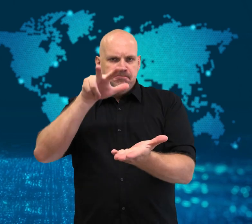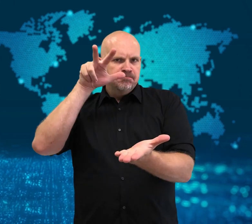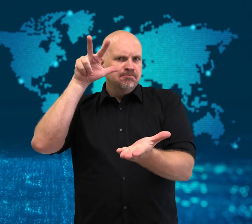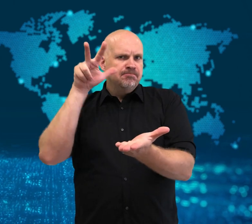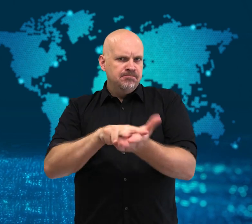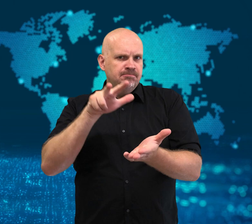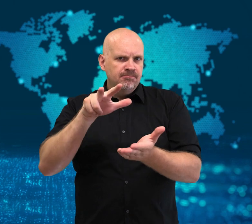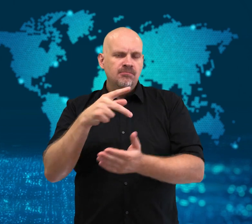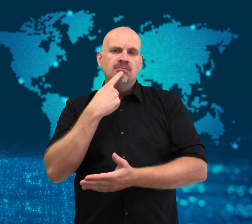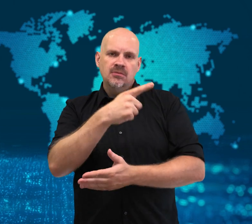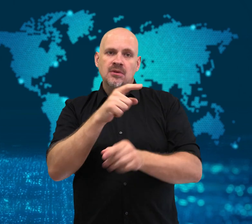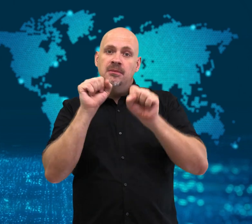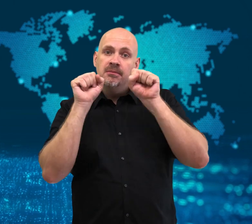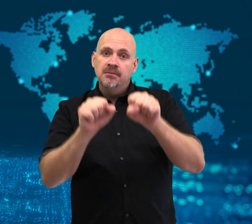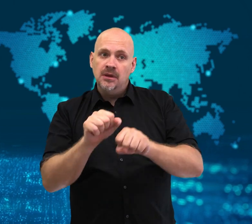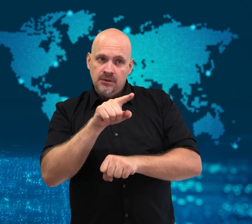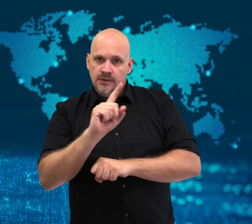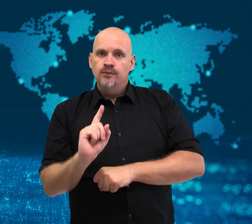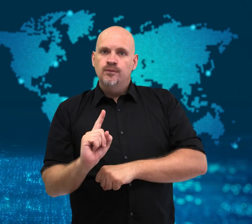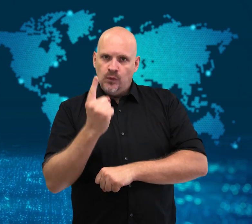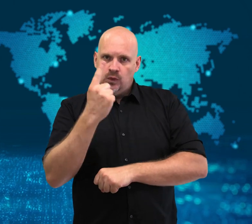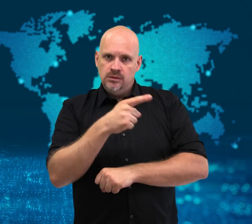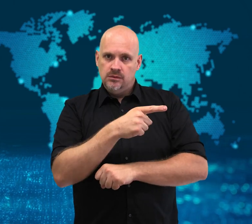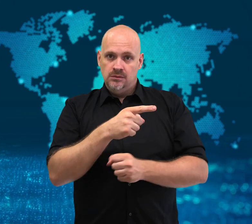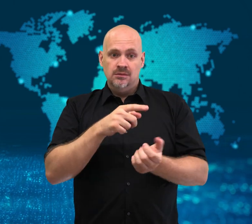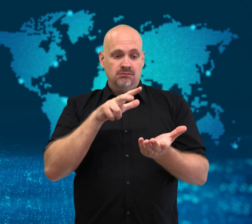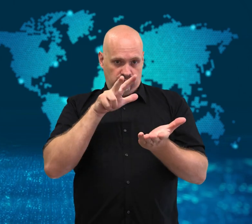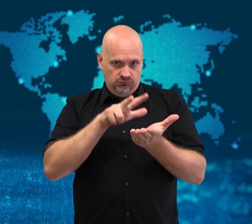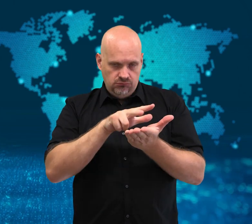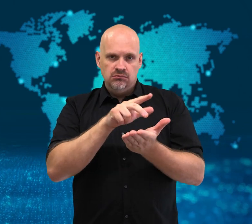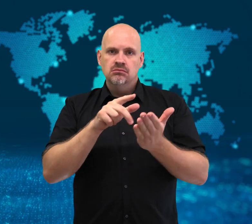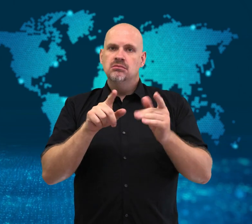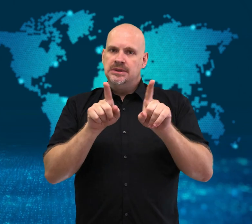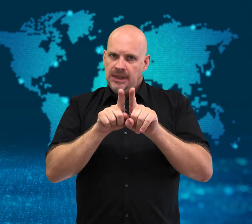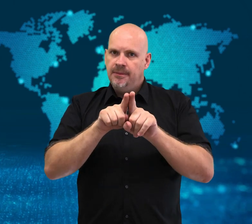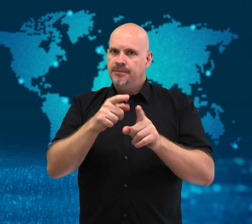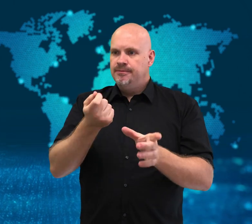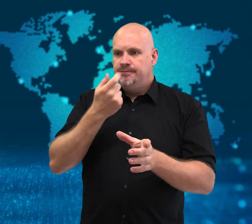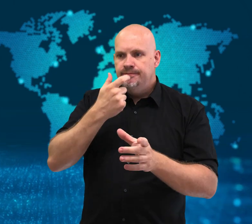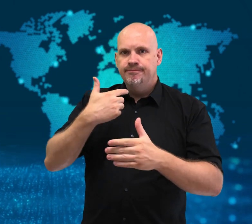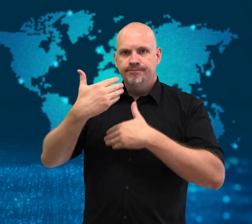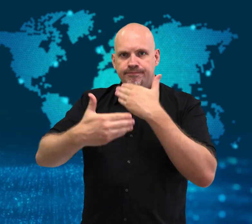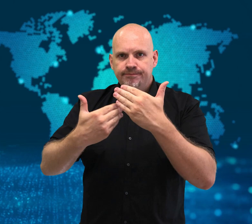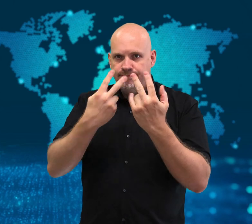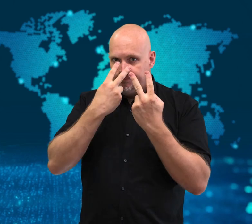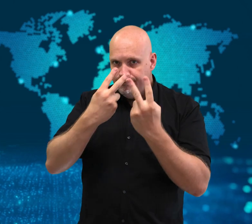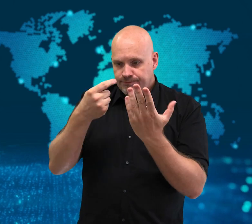the FDA approved the drug with the condition